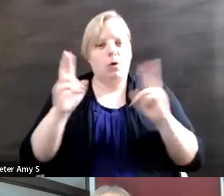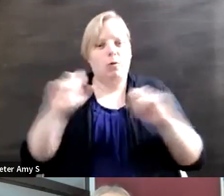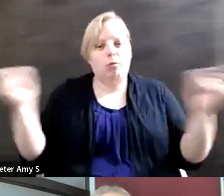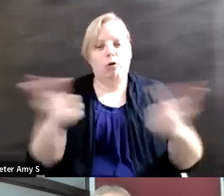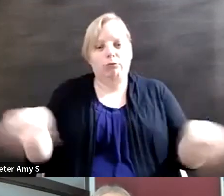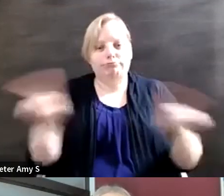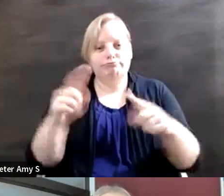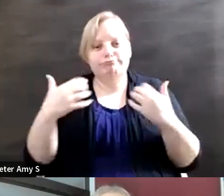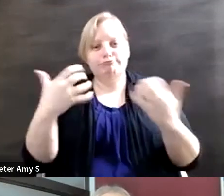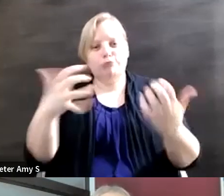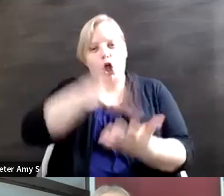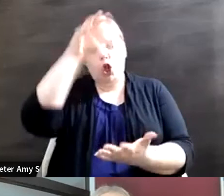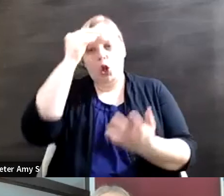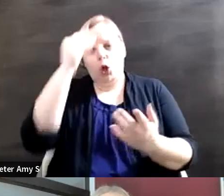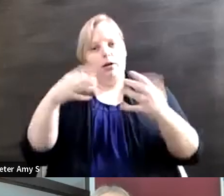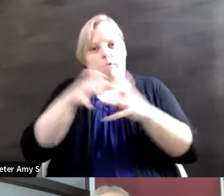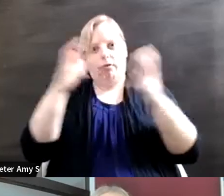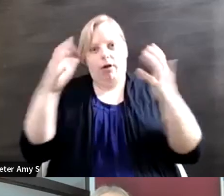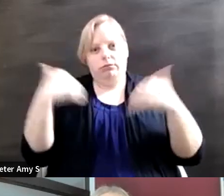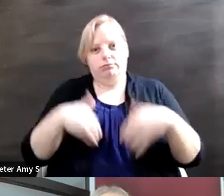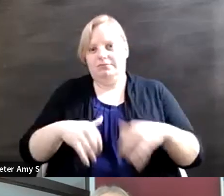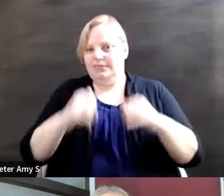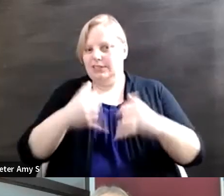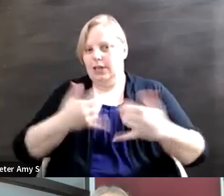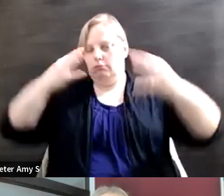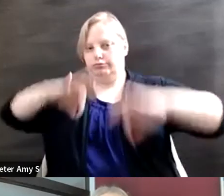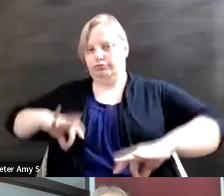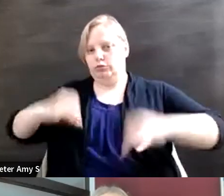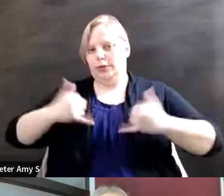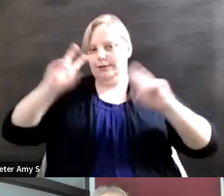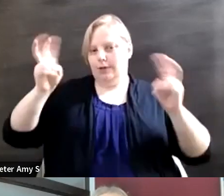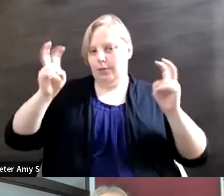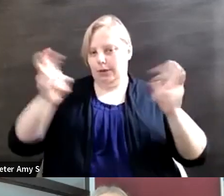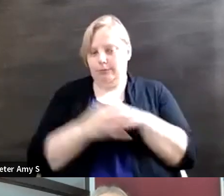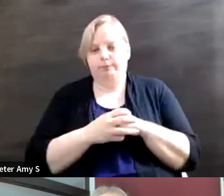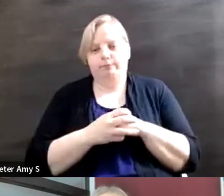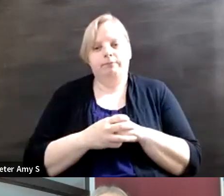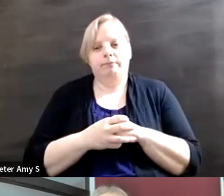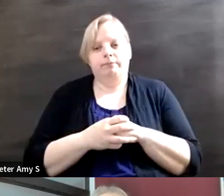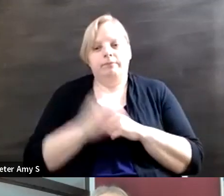learned just as much as I did about today's topics. So if you feel inspired and would love